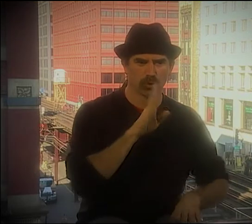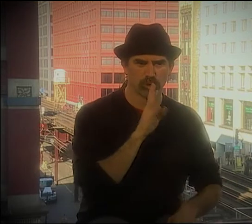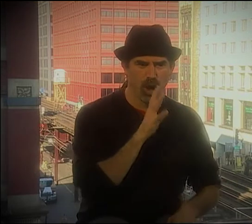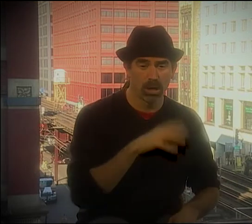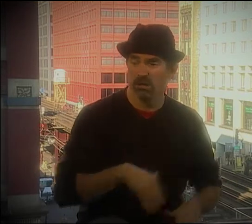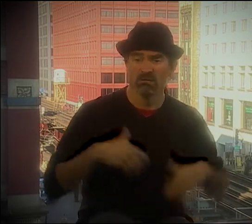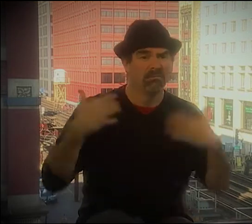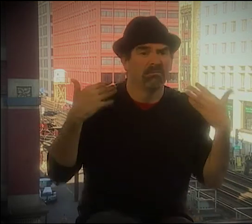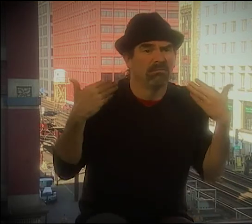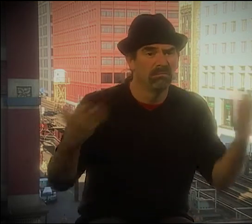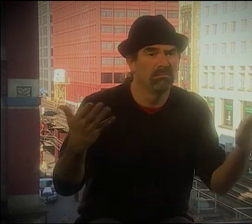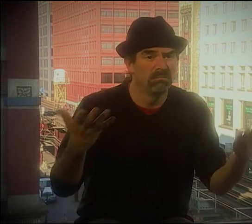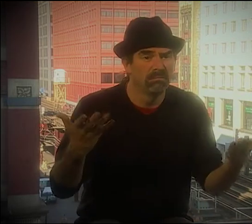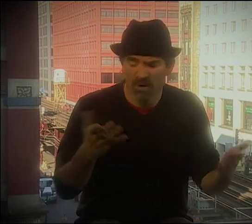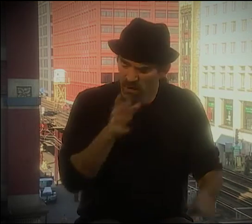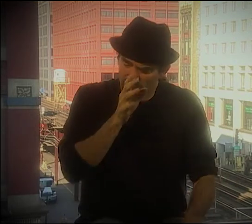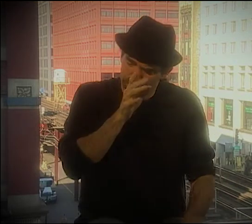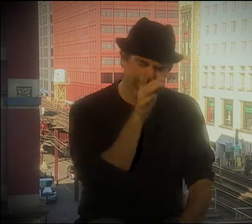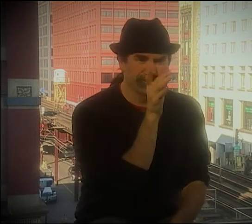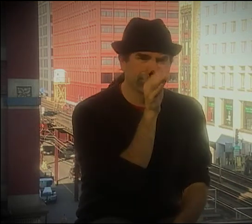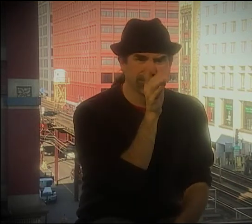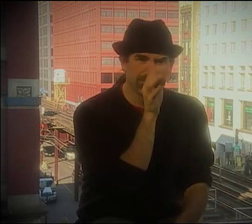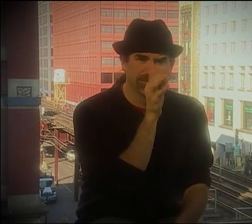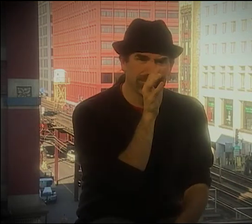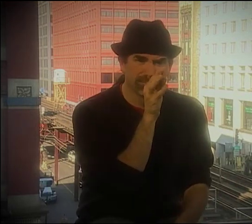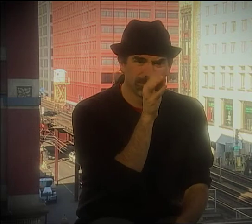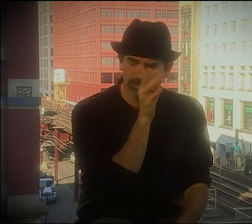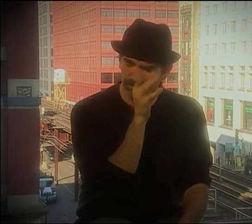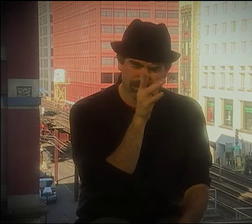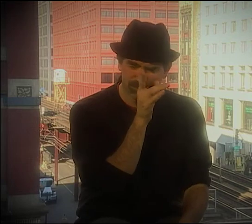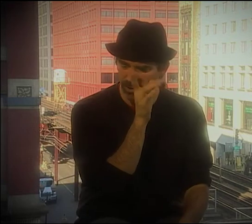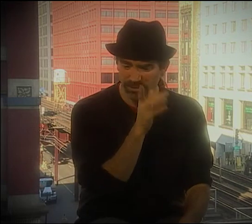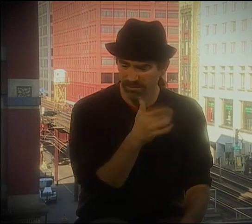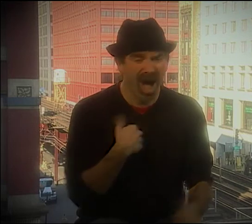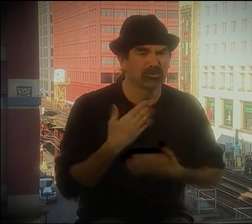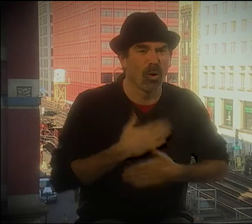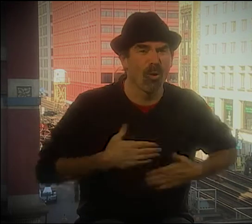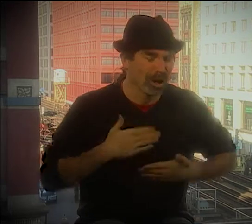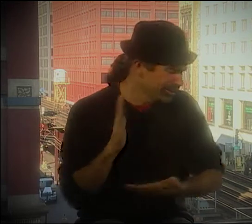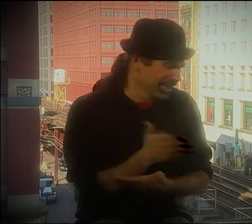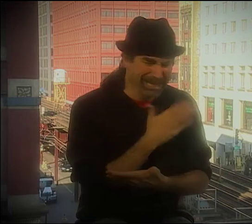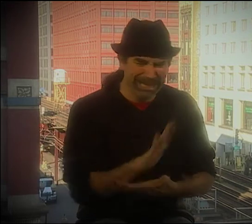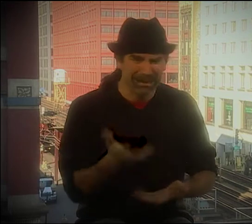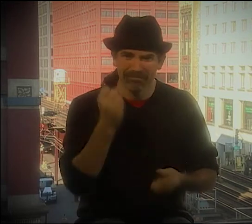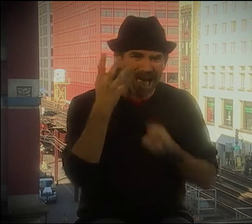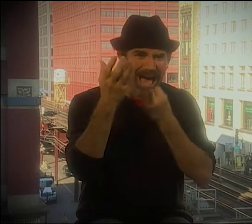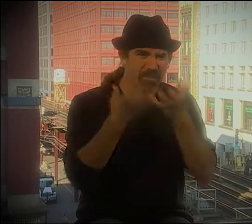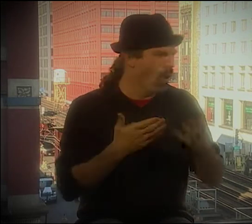I'LL SAY, "MY VOICE ISN'T VERY GOOD, AND THAT'S THE POINT OF IT." IT'S CALLED "I AM ORDERED NOW TO TALK."